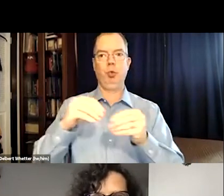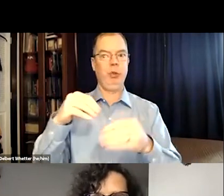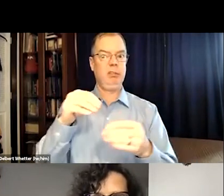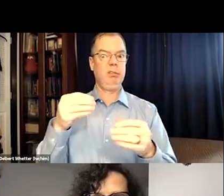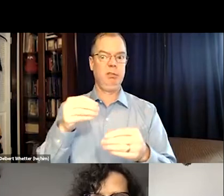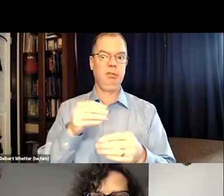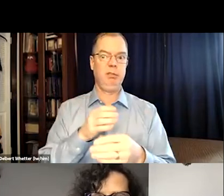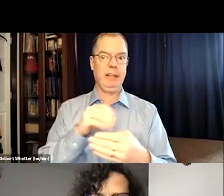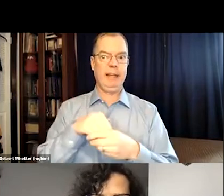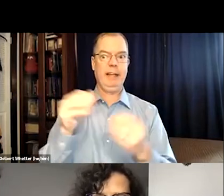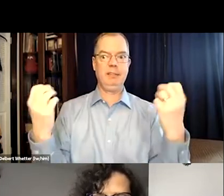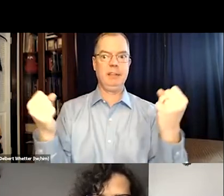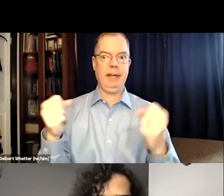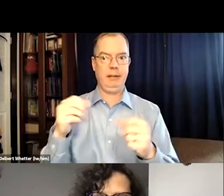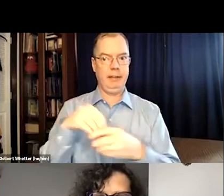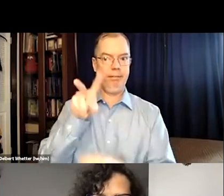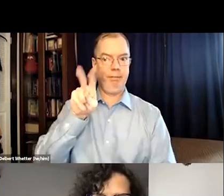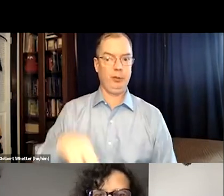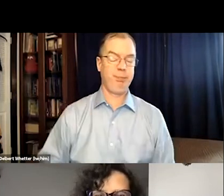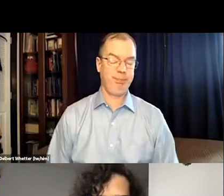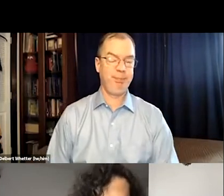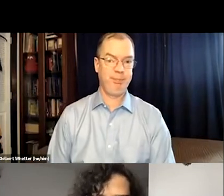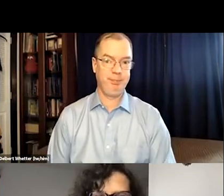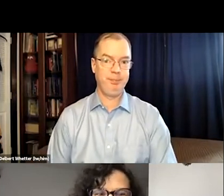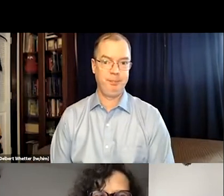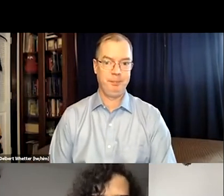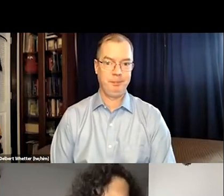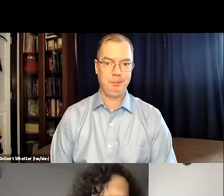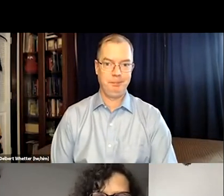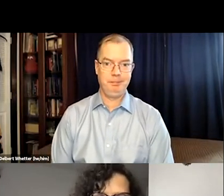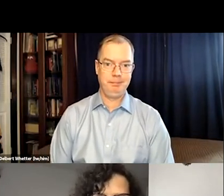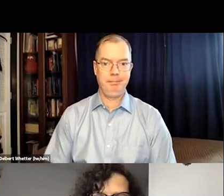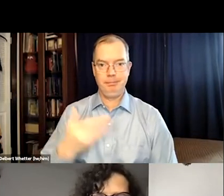and there's a lot of potential there for storytelling in sign language with VR.